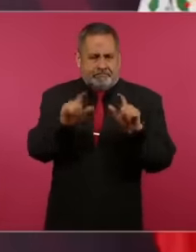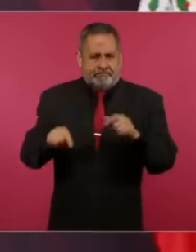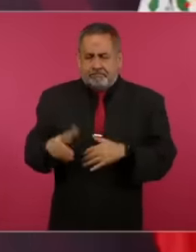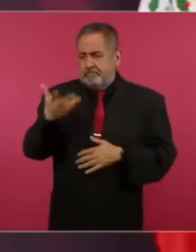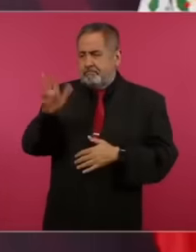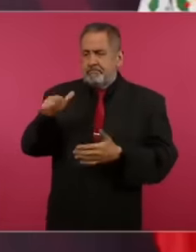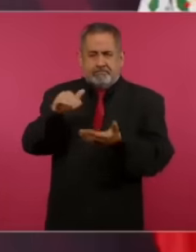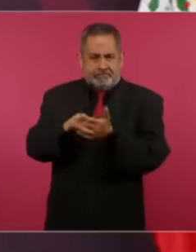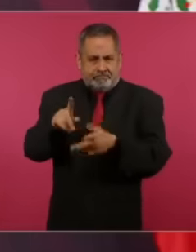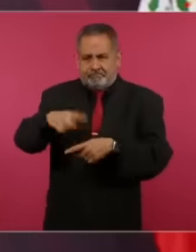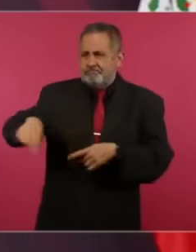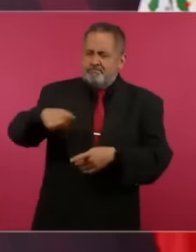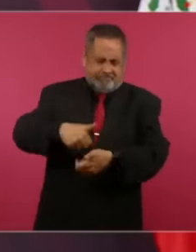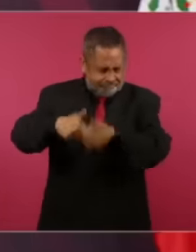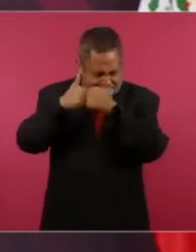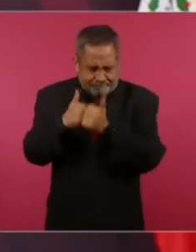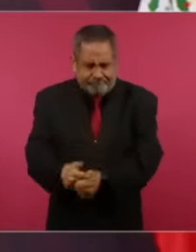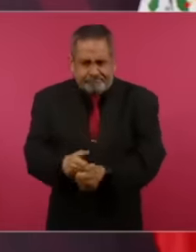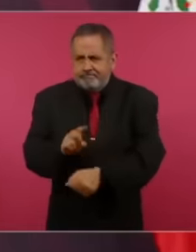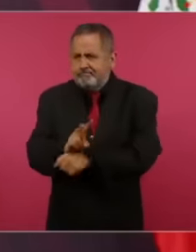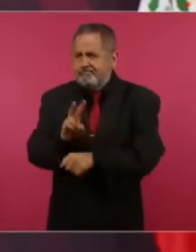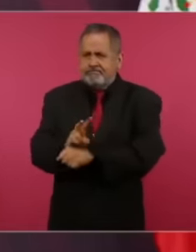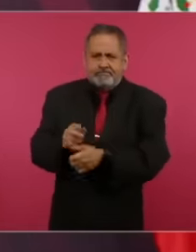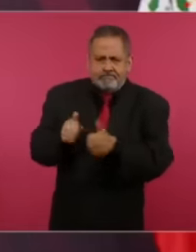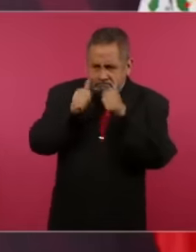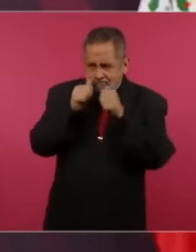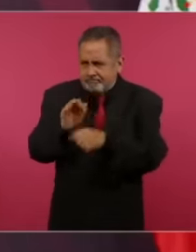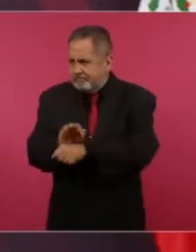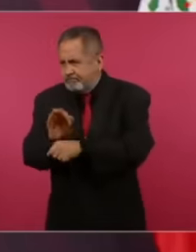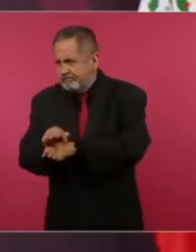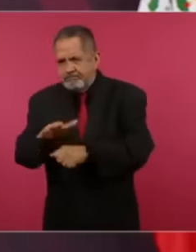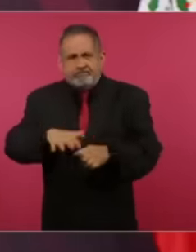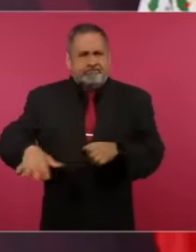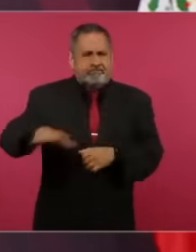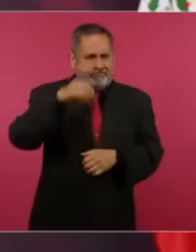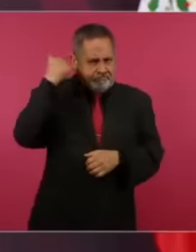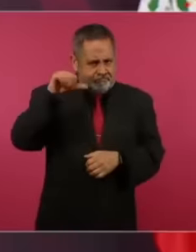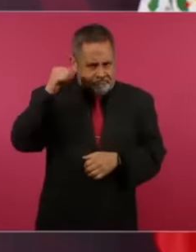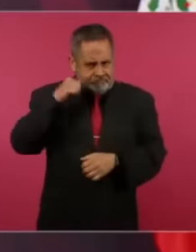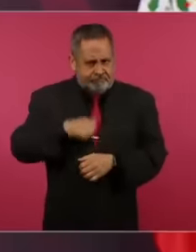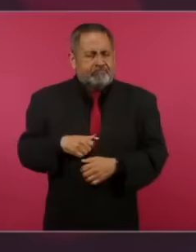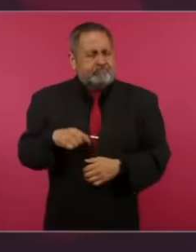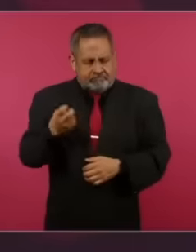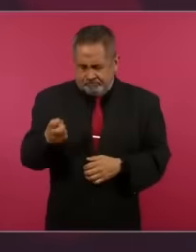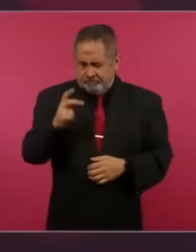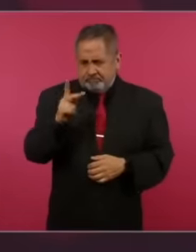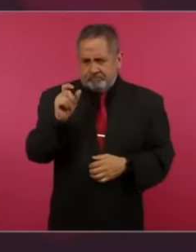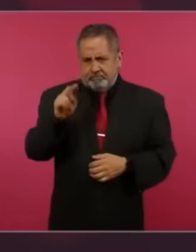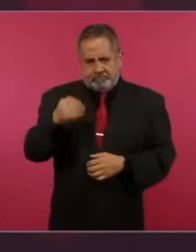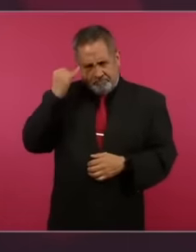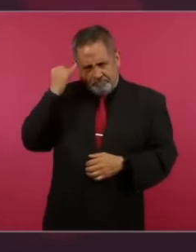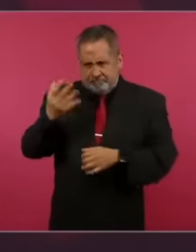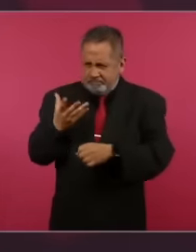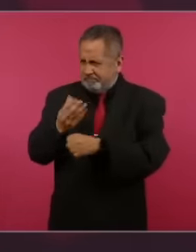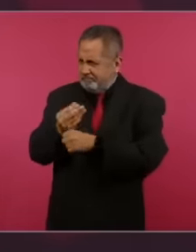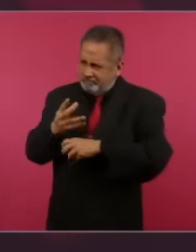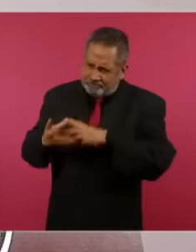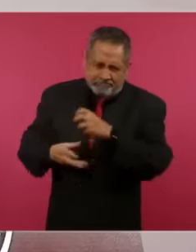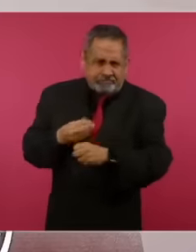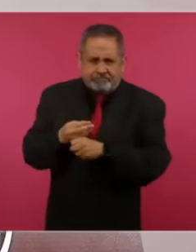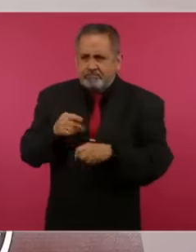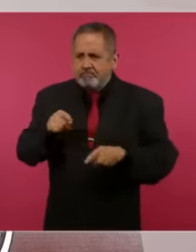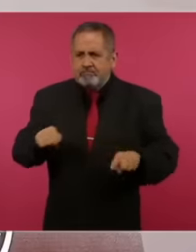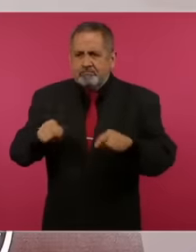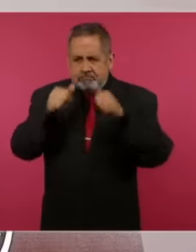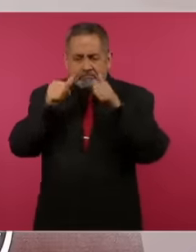are going to stay to protect Acapulco. It is part of the comprehensive recovery plan.